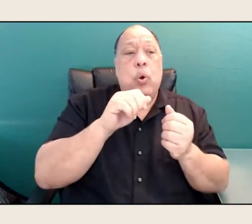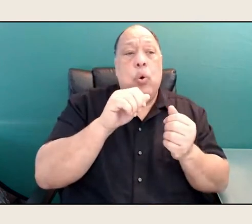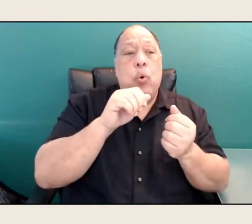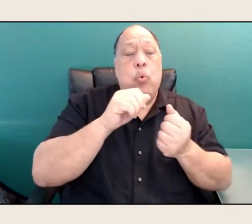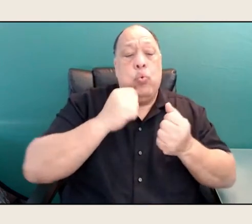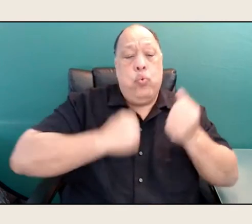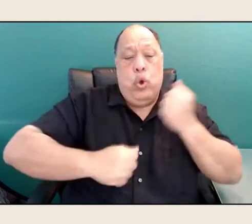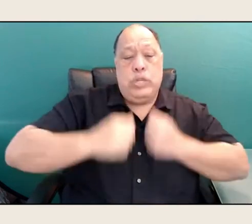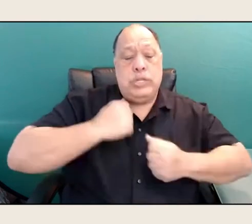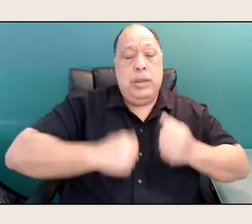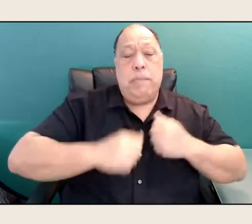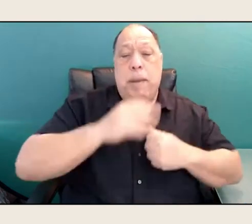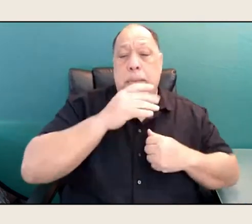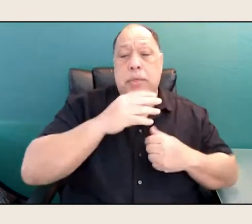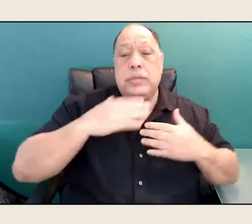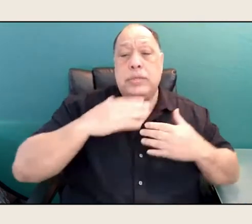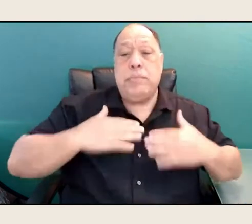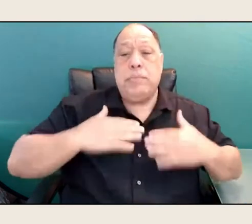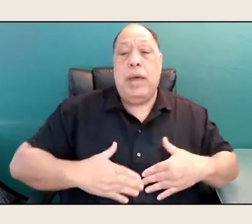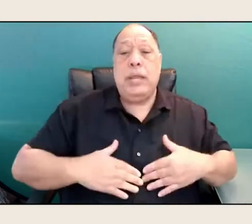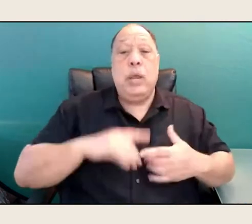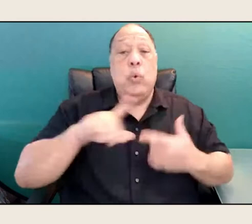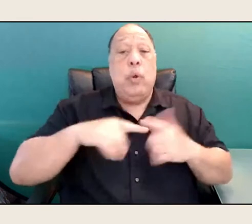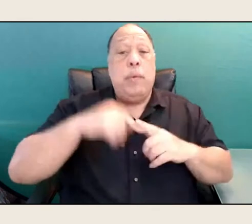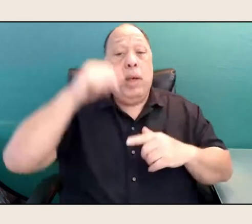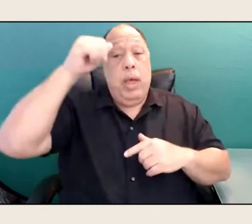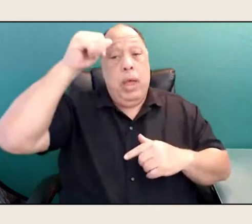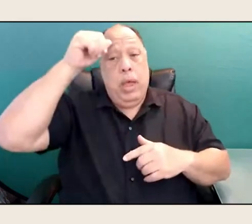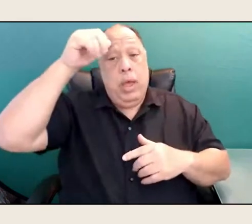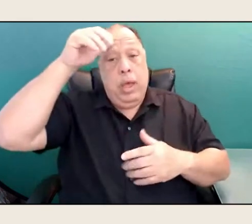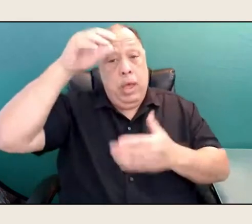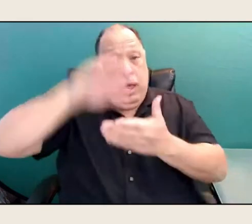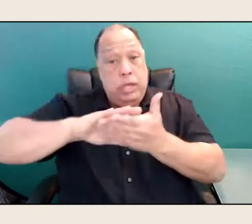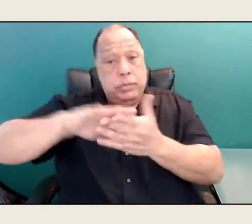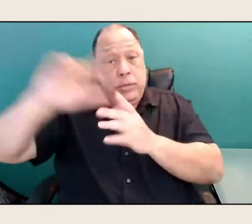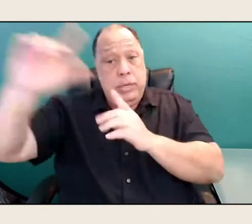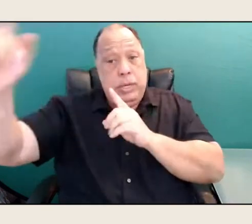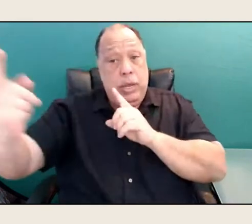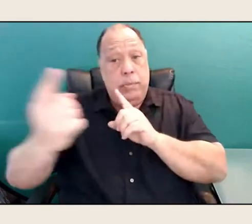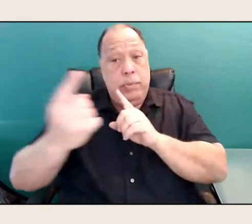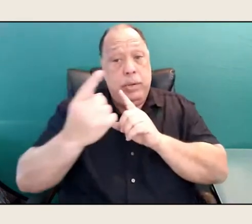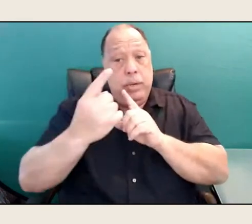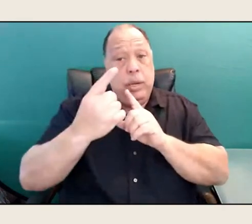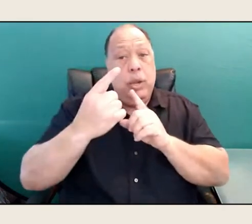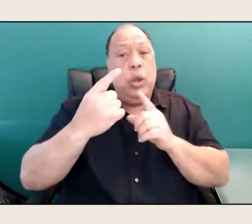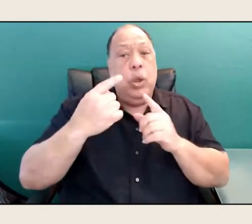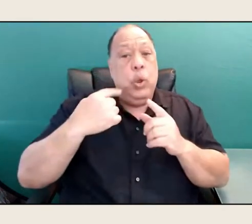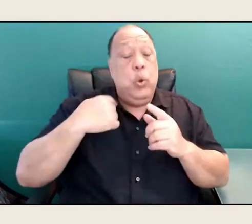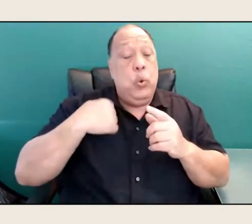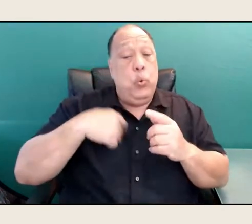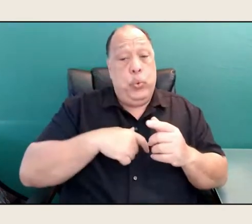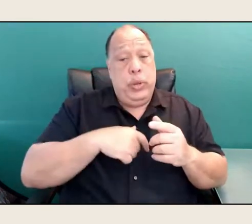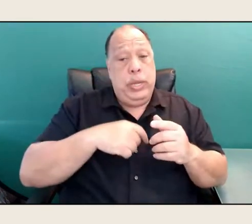"is when my husband comes in." Well, we treated our women like queens, in our traditional way.